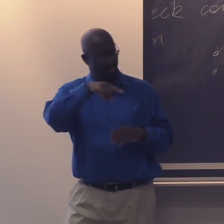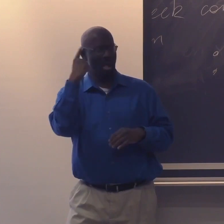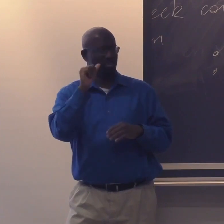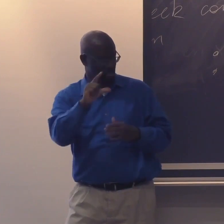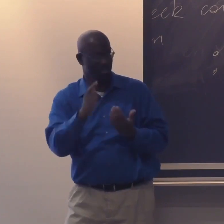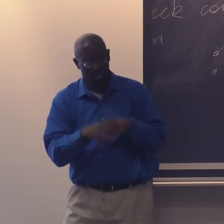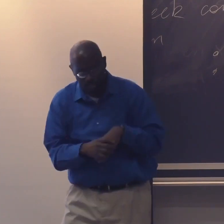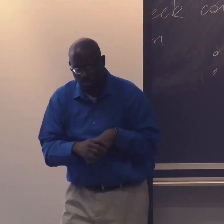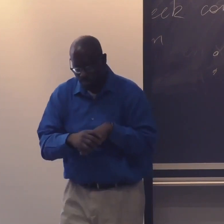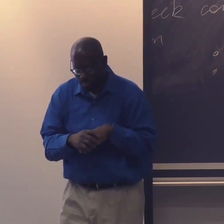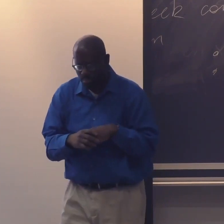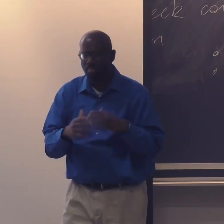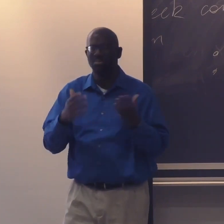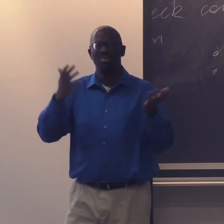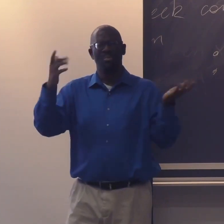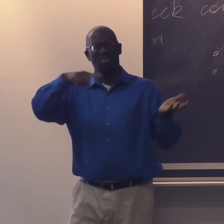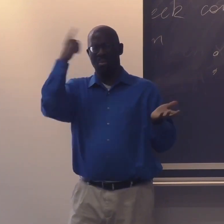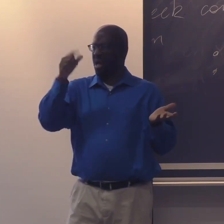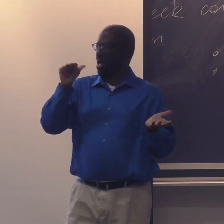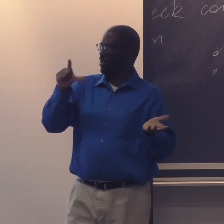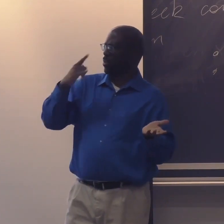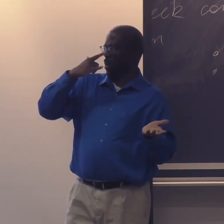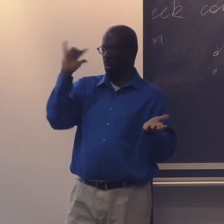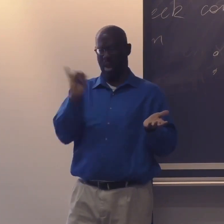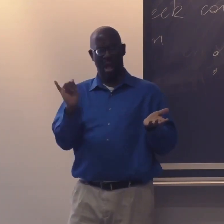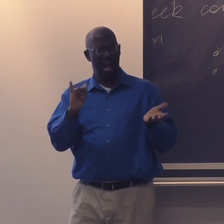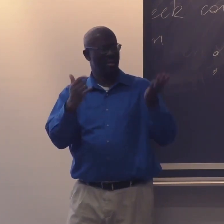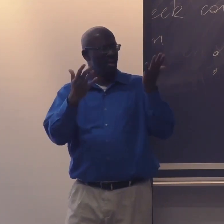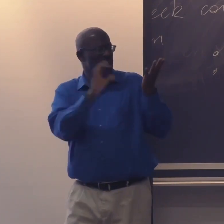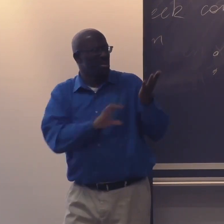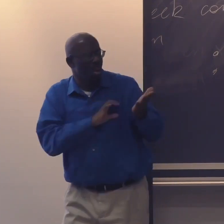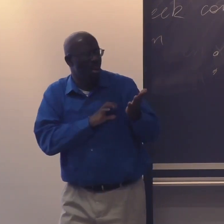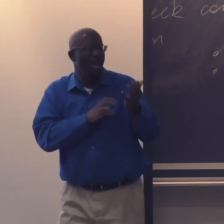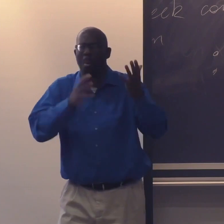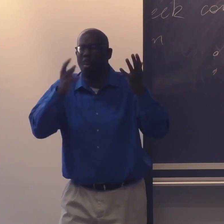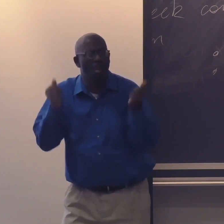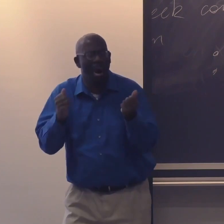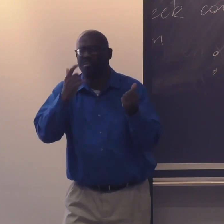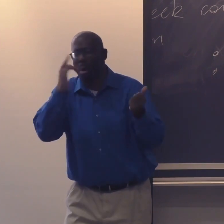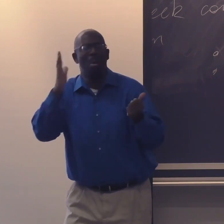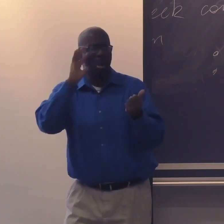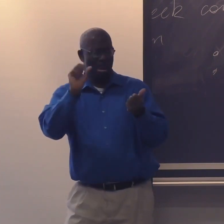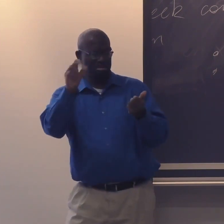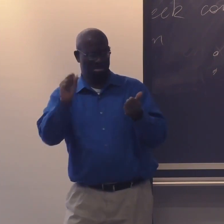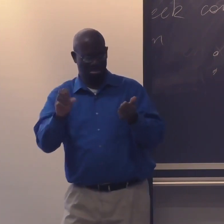So this was the birthplace of black ASL. And you might be thinking what that looks like, what are its characteristics.